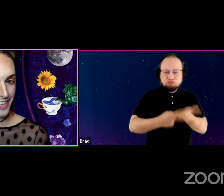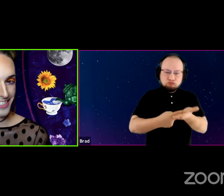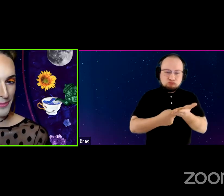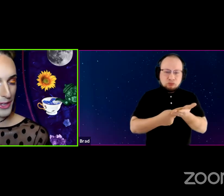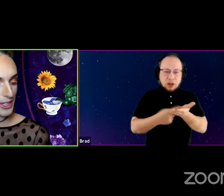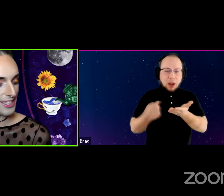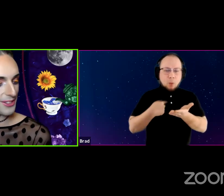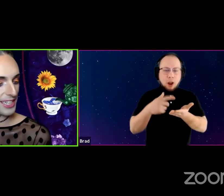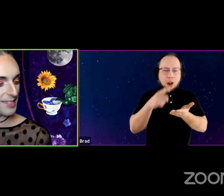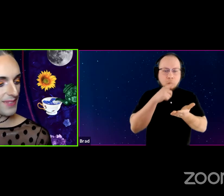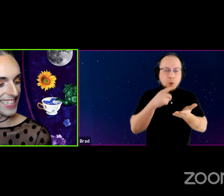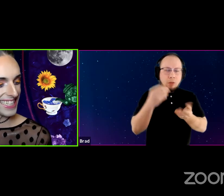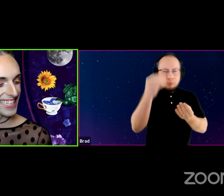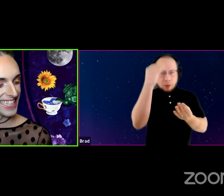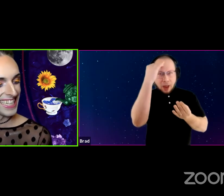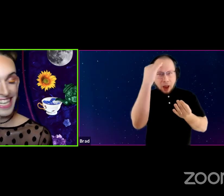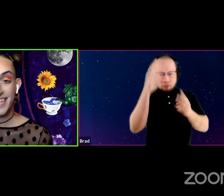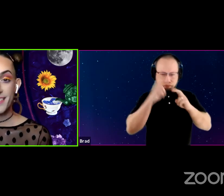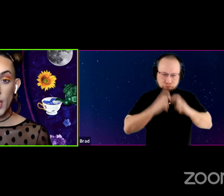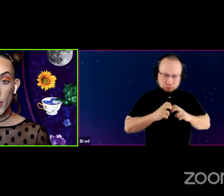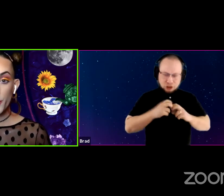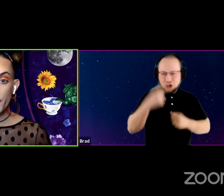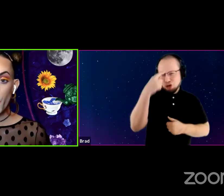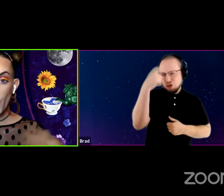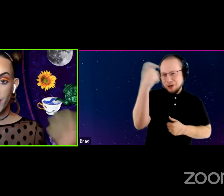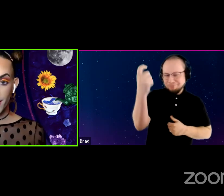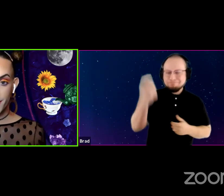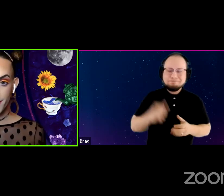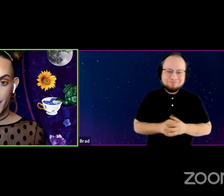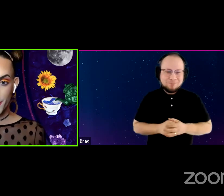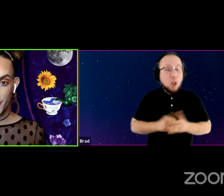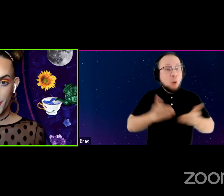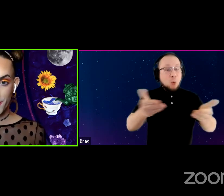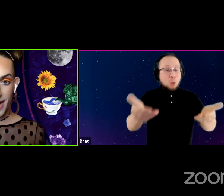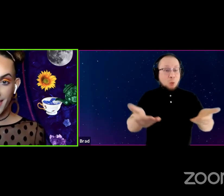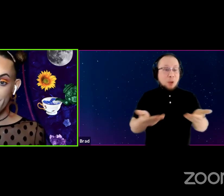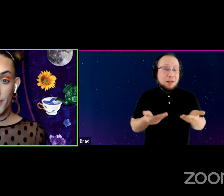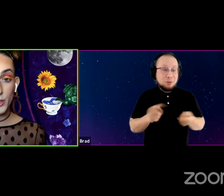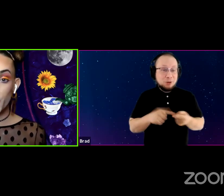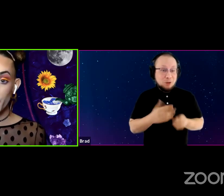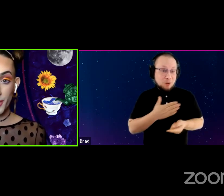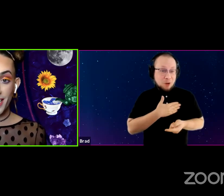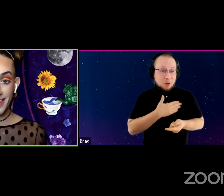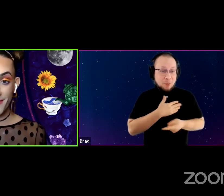and we're going to dream. (Will giggles) So welcome to my virtual living room.